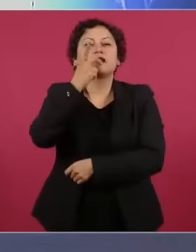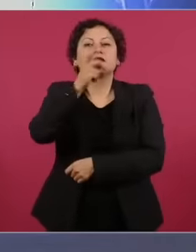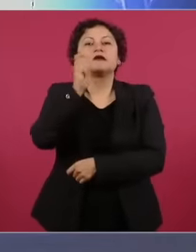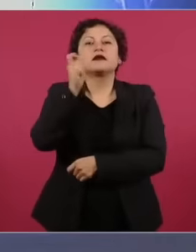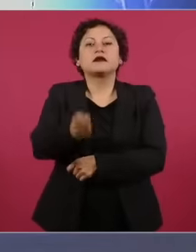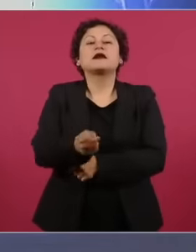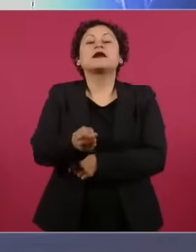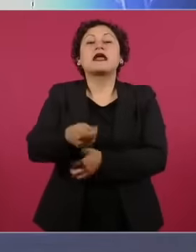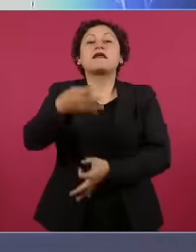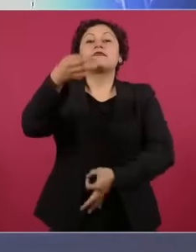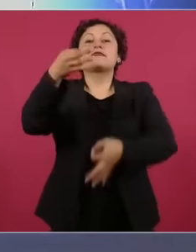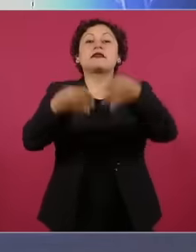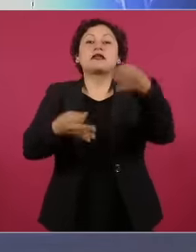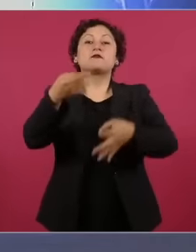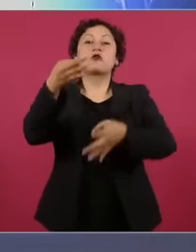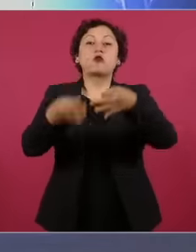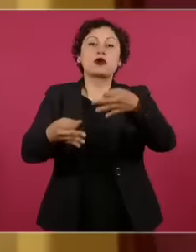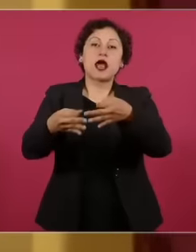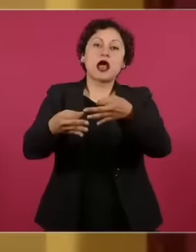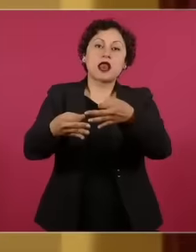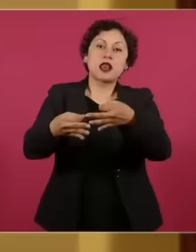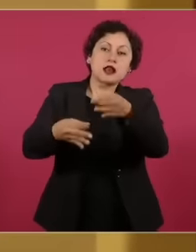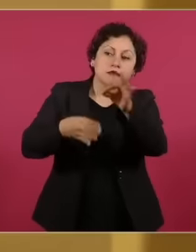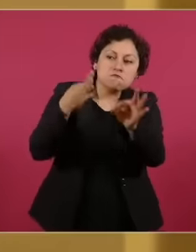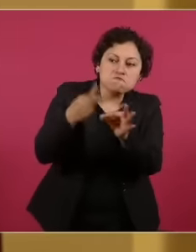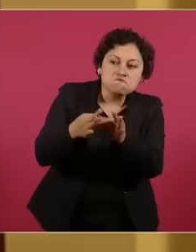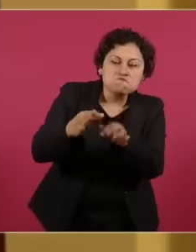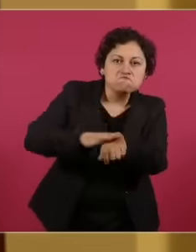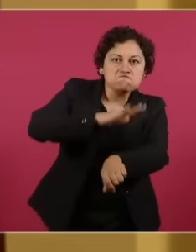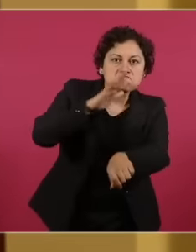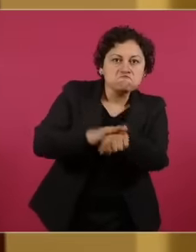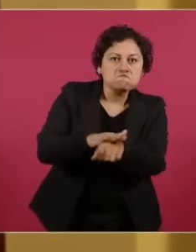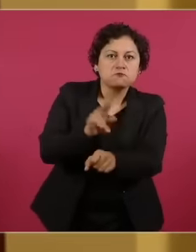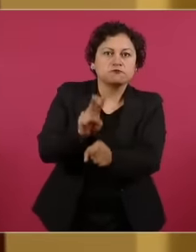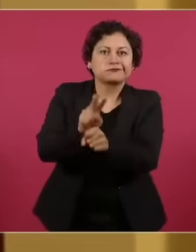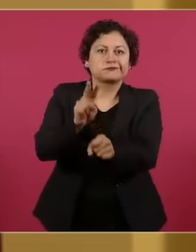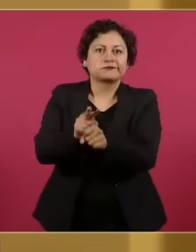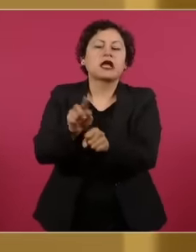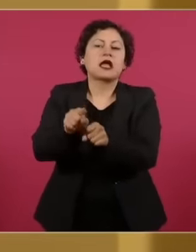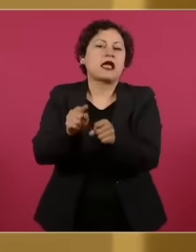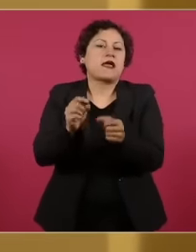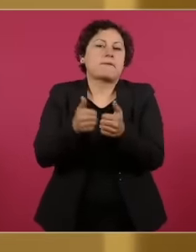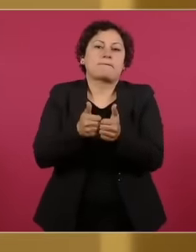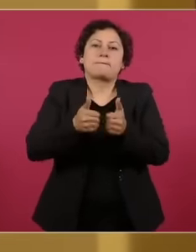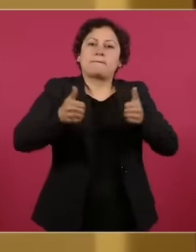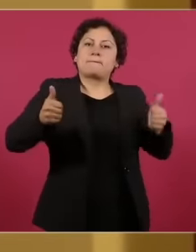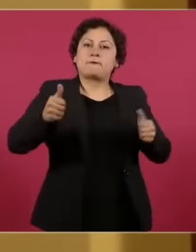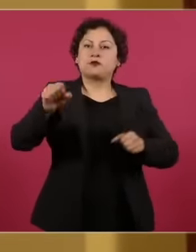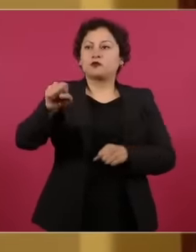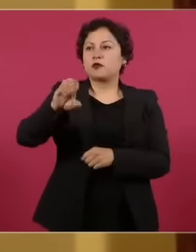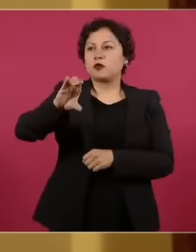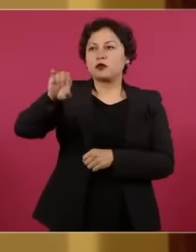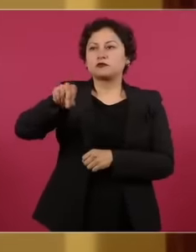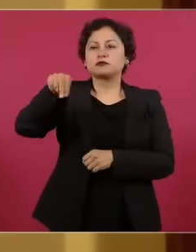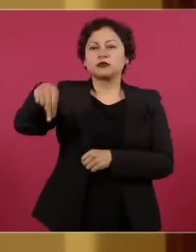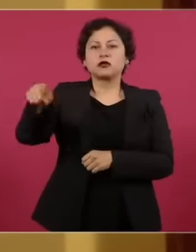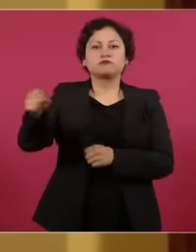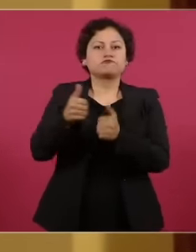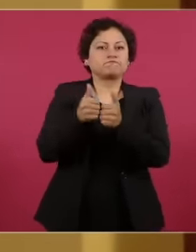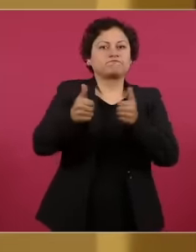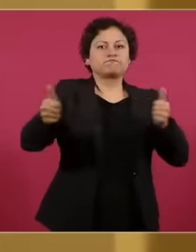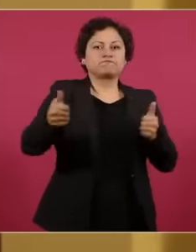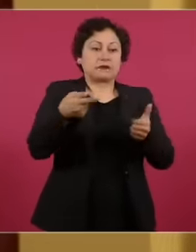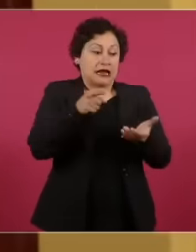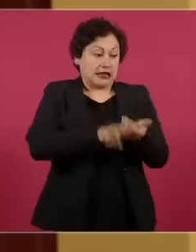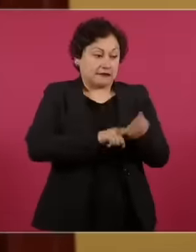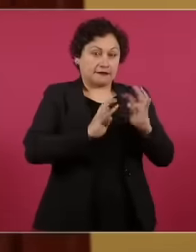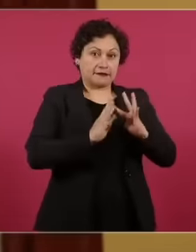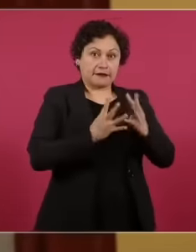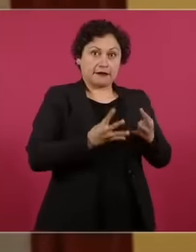as a independent authority to the supreme court made up of magistrates elected